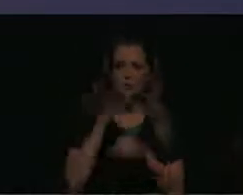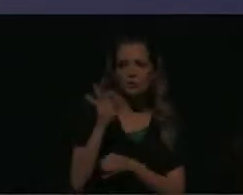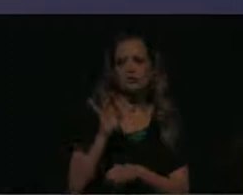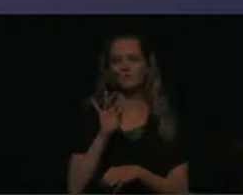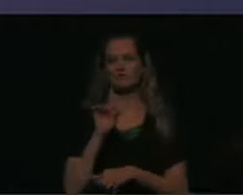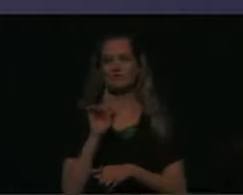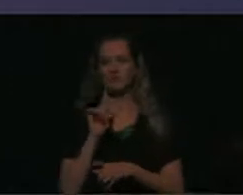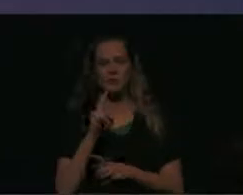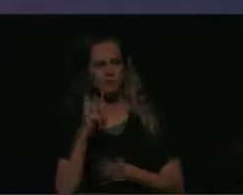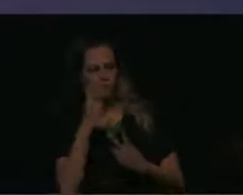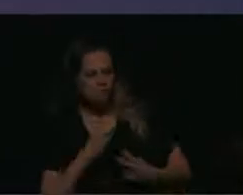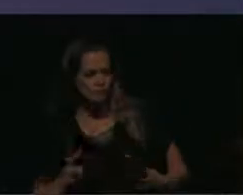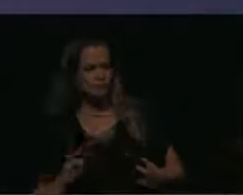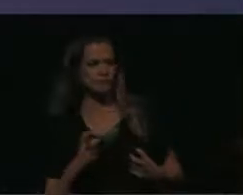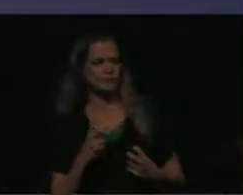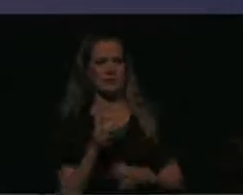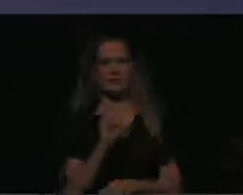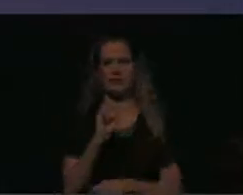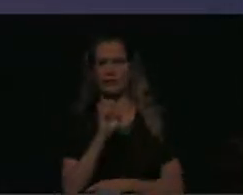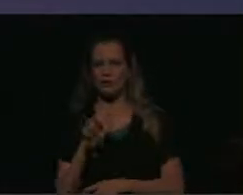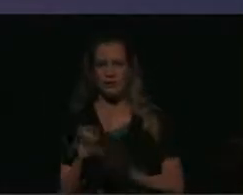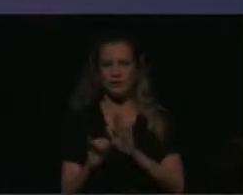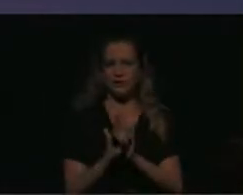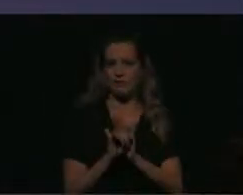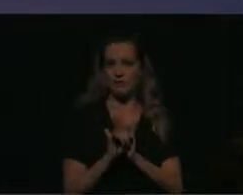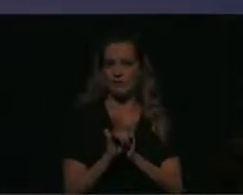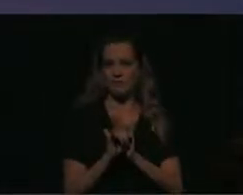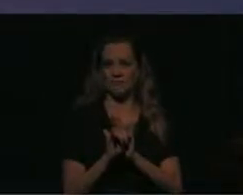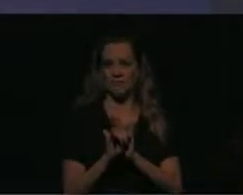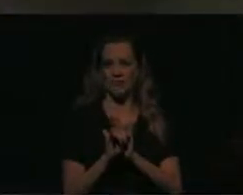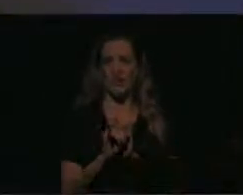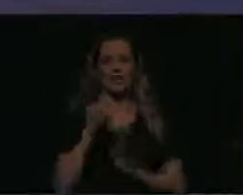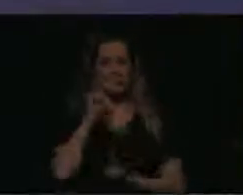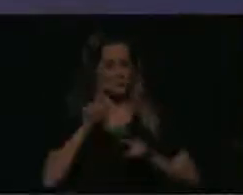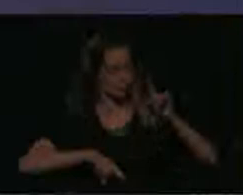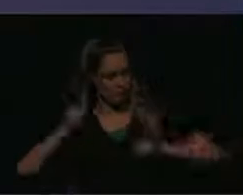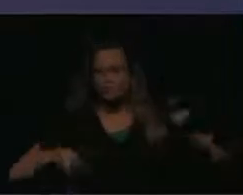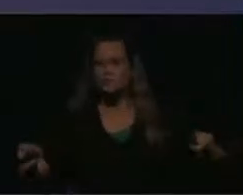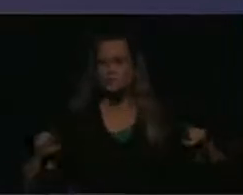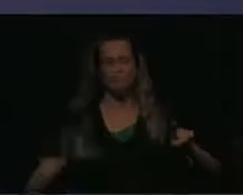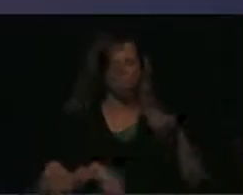and asexual identities and all forms of sexual diversity. Here we are immersed in